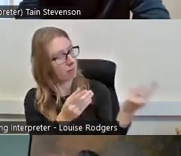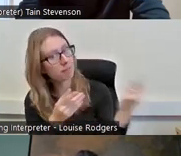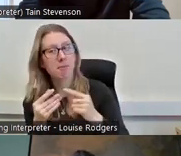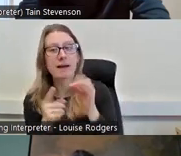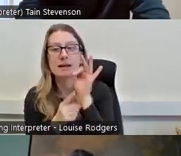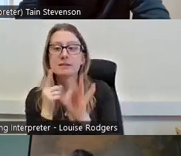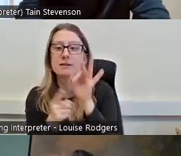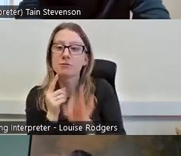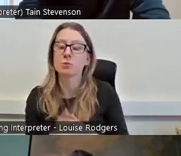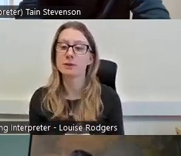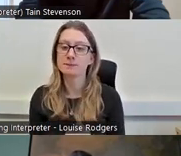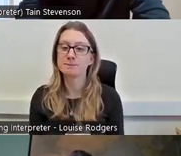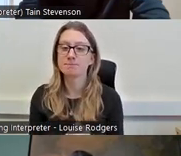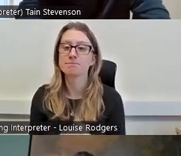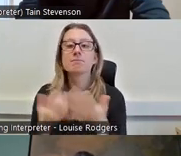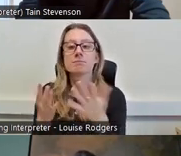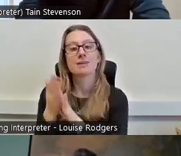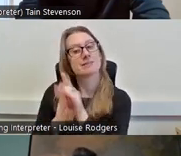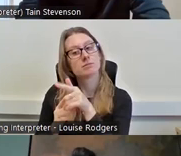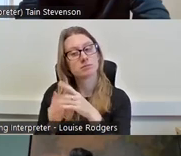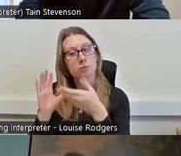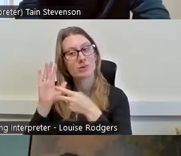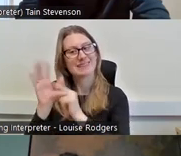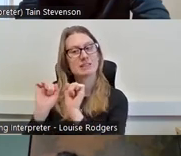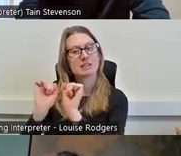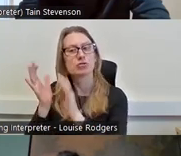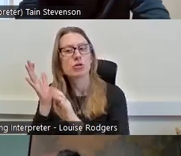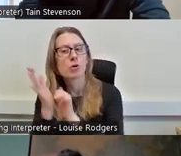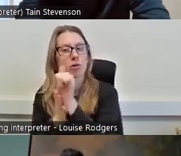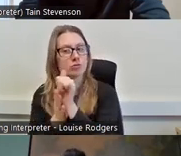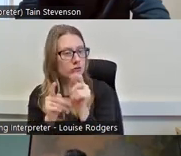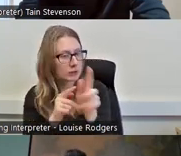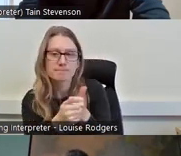got a culture in your organisation where you're supportive of volunteers going on to paid work.